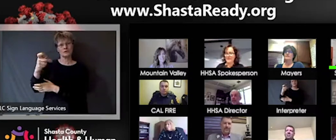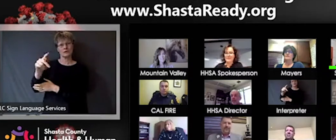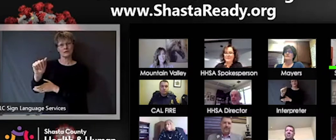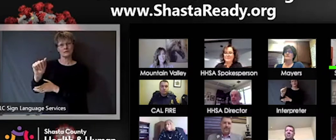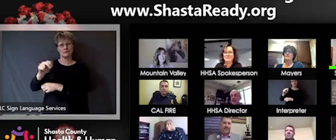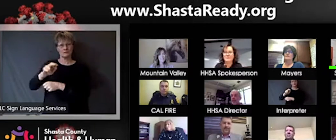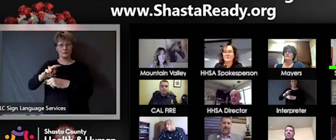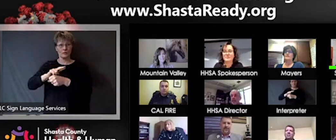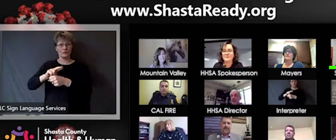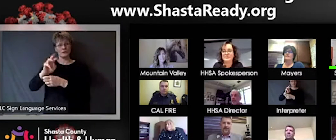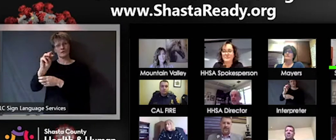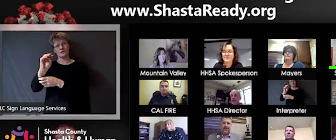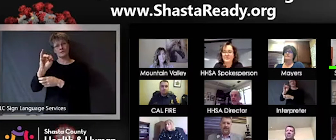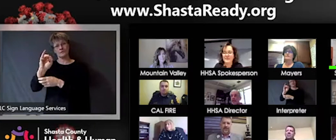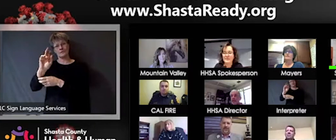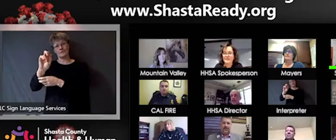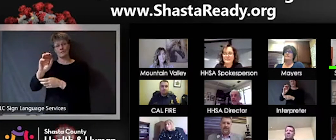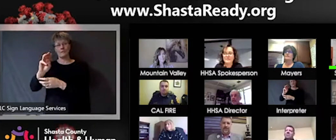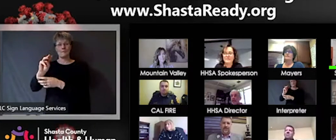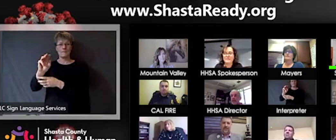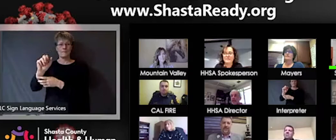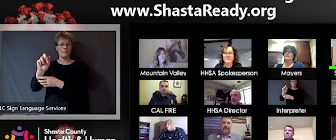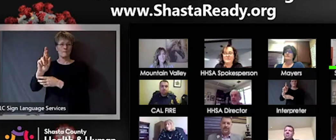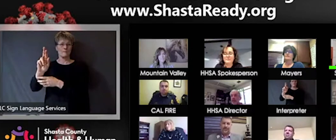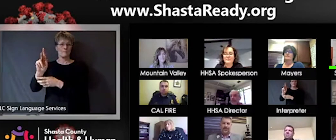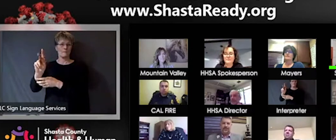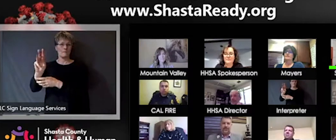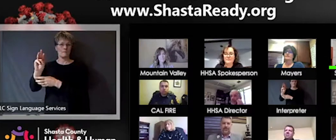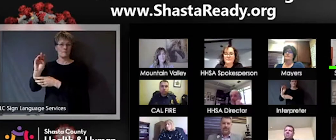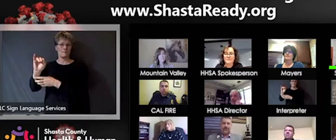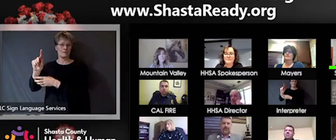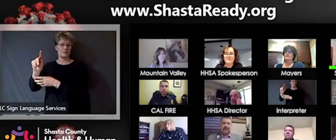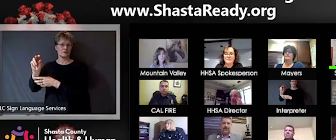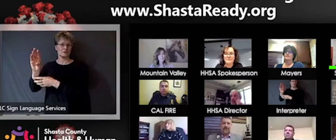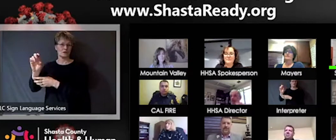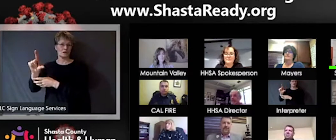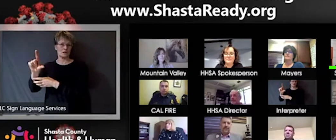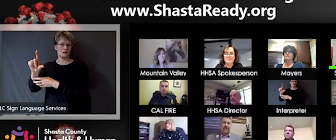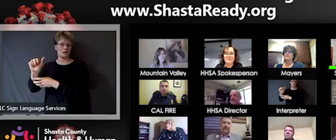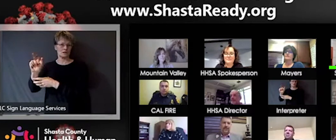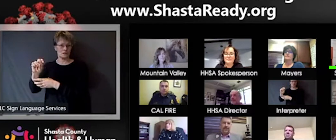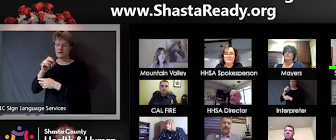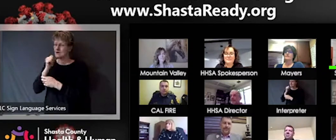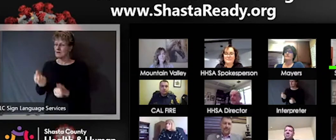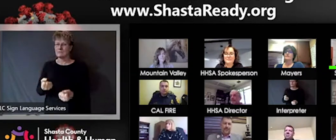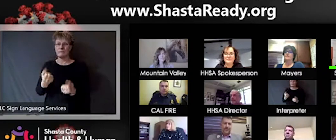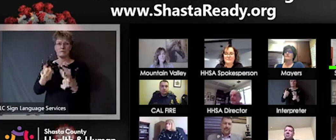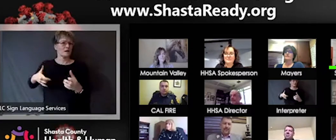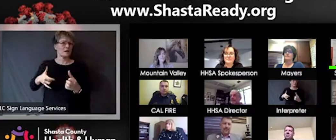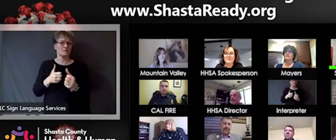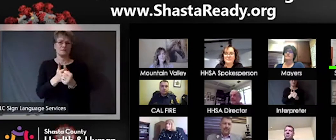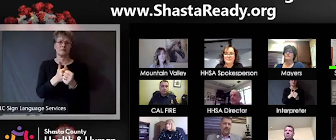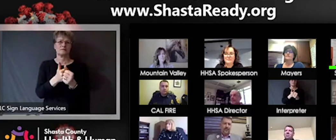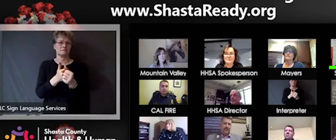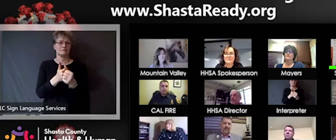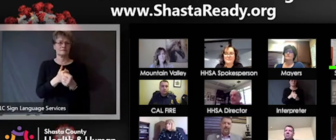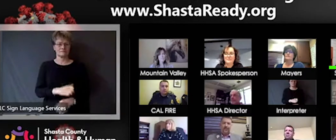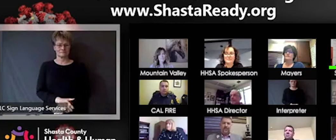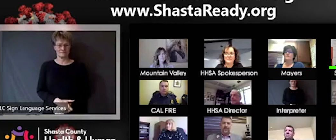Mitchelson, the Chief Nursing Officer for Shasta Regional and for us there's not many updates from Monday. Just really looking at escalation and contingency